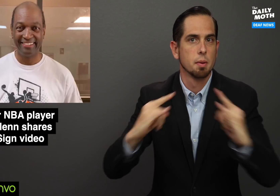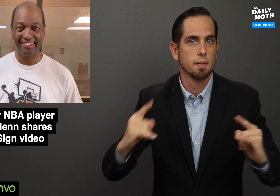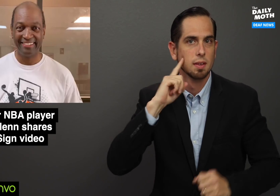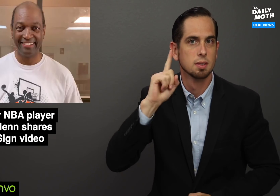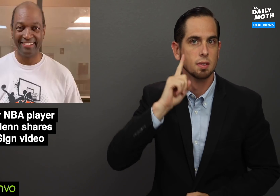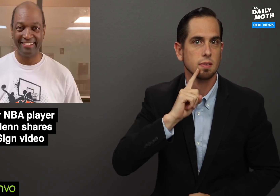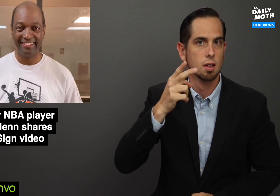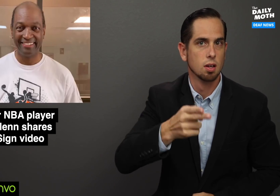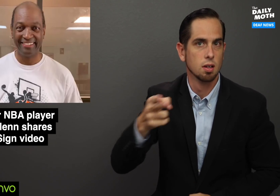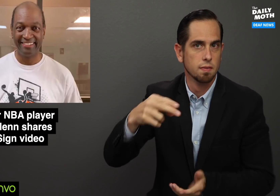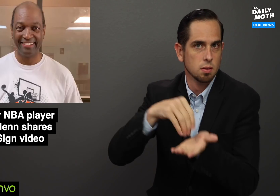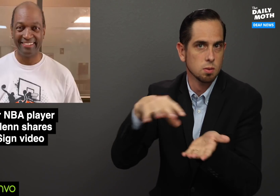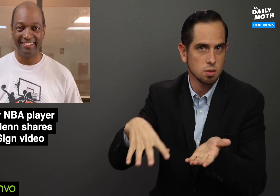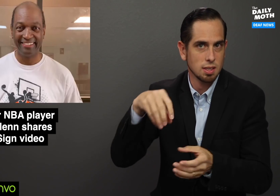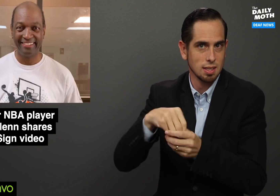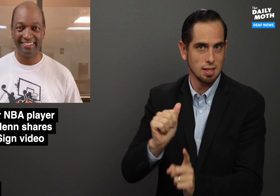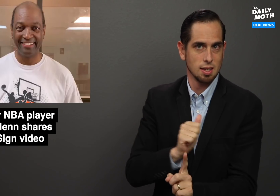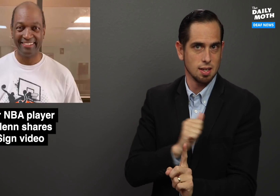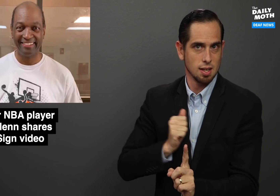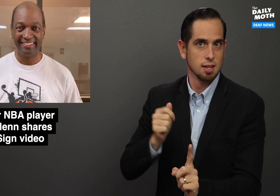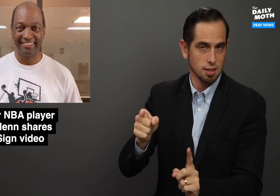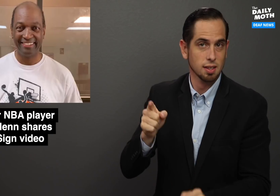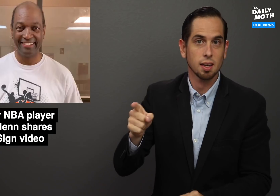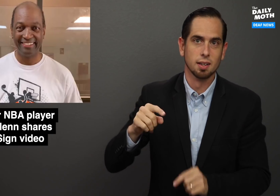camp for deaf and hard of hearing students in Atlanta,